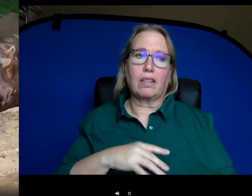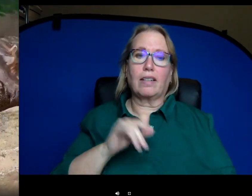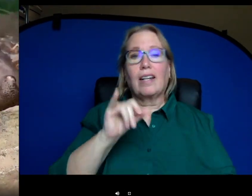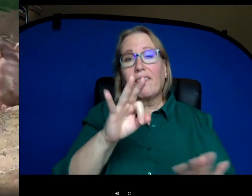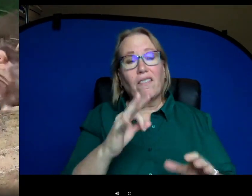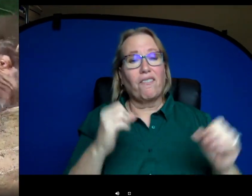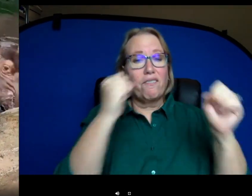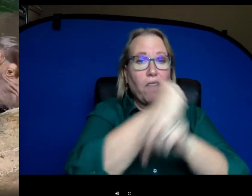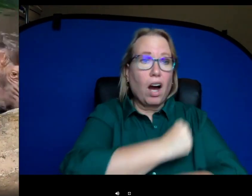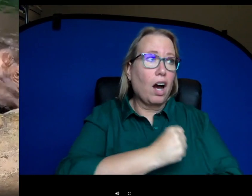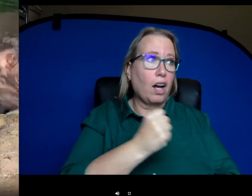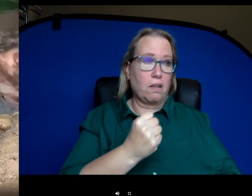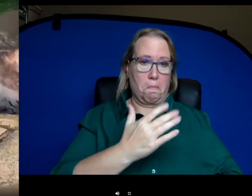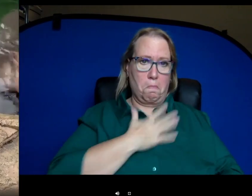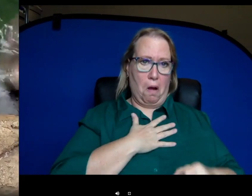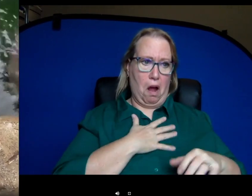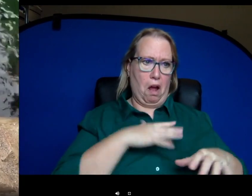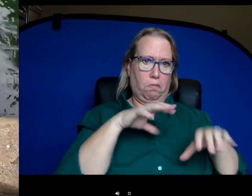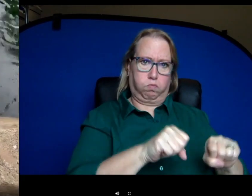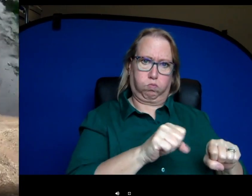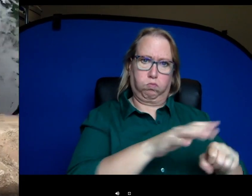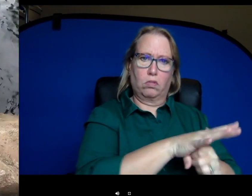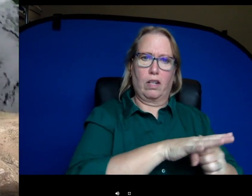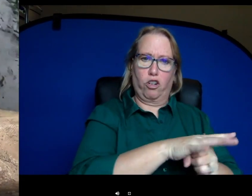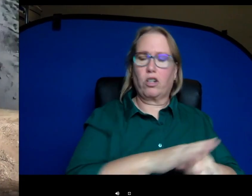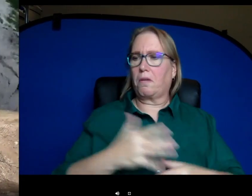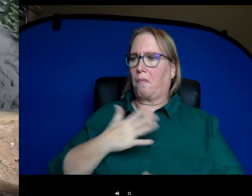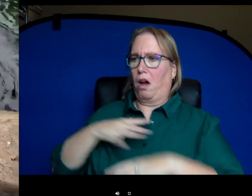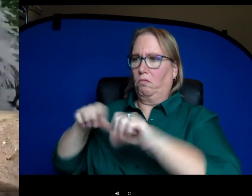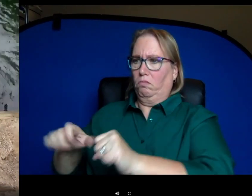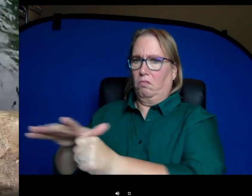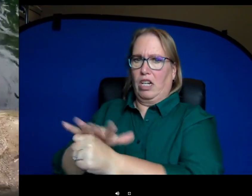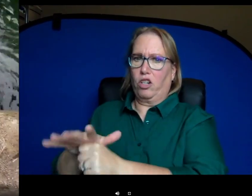fighting over territory or mating rights. So they are known as one of the most